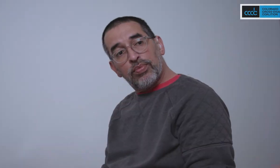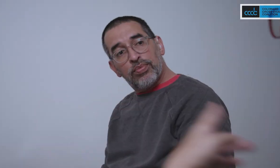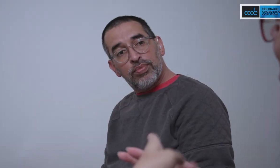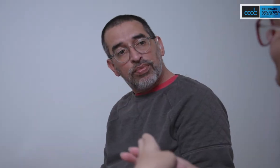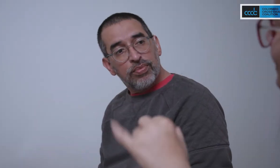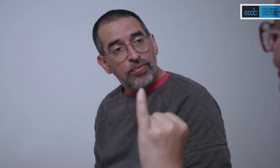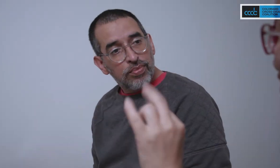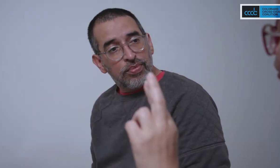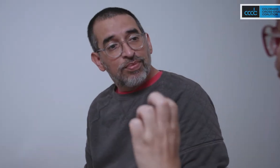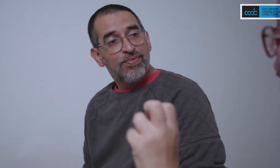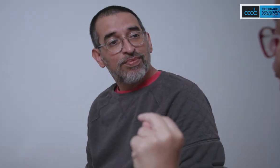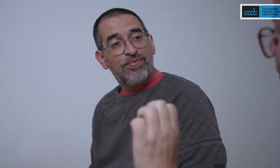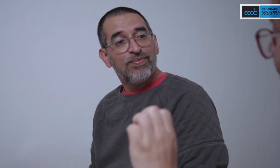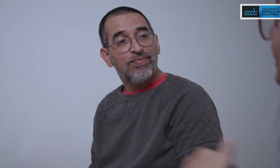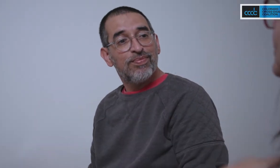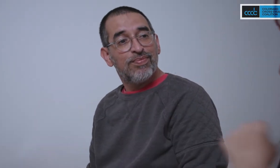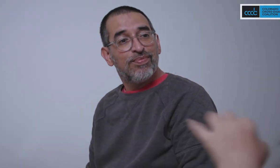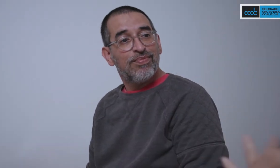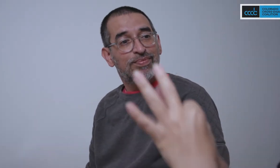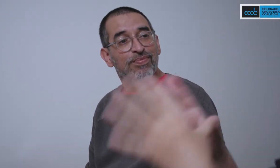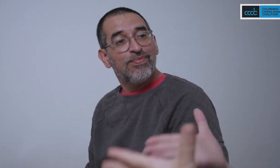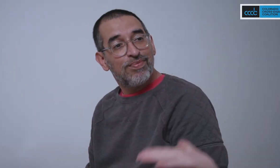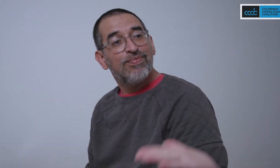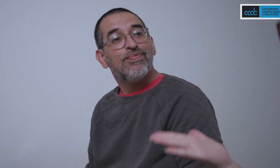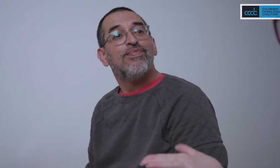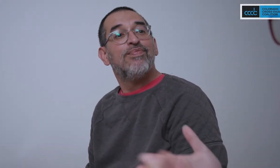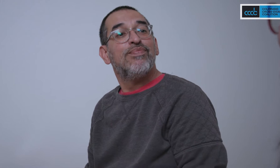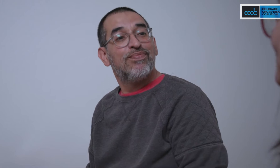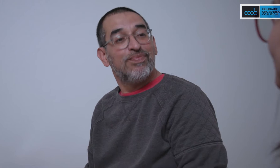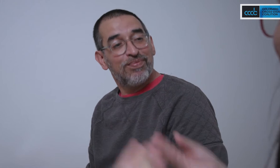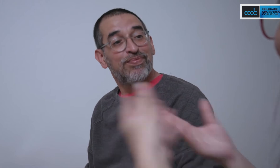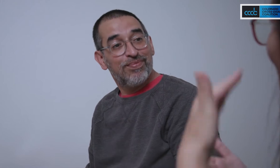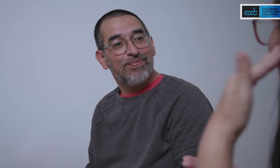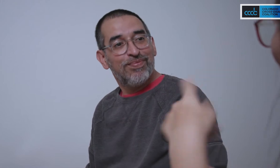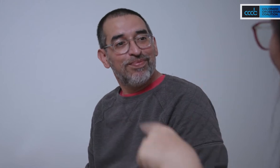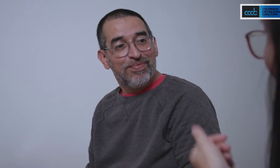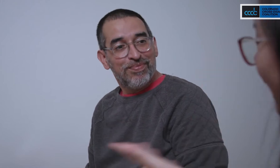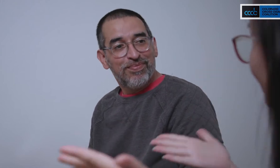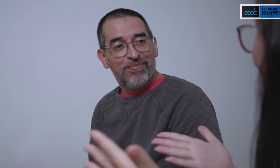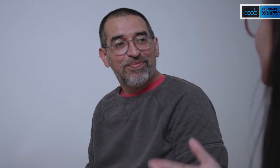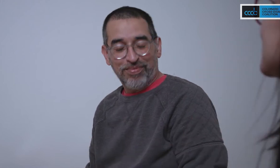My name is Irene. I’m the staff interpreter here at the medical center. Let me know if need anything.